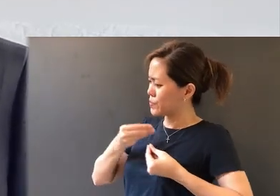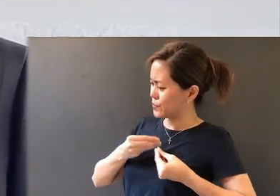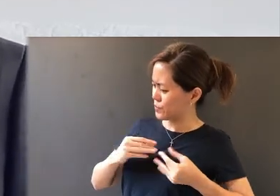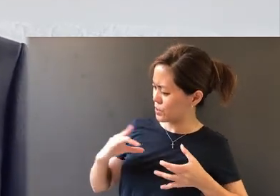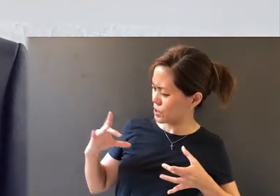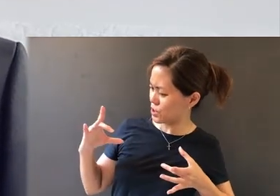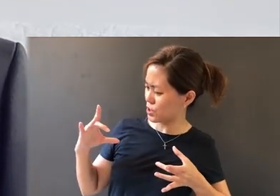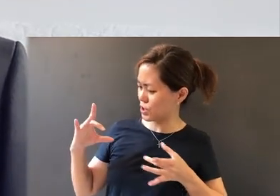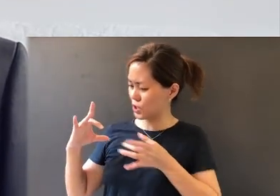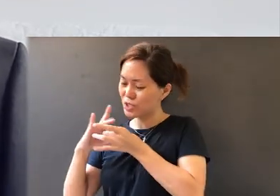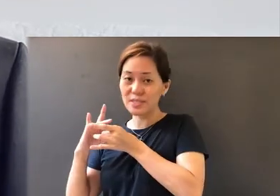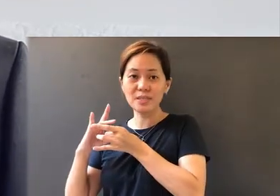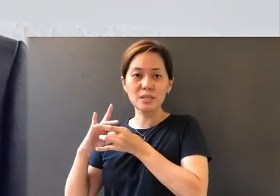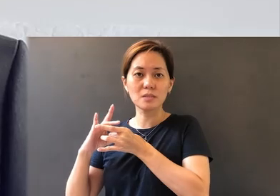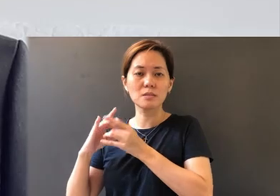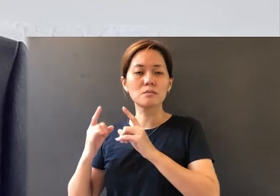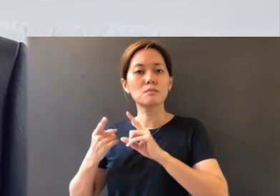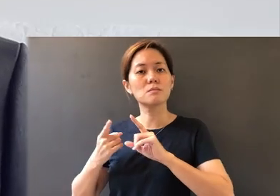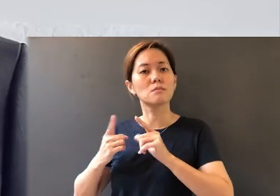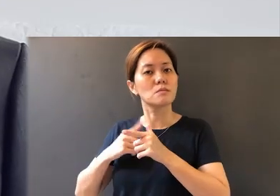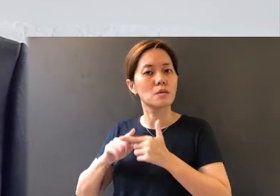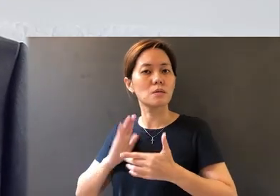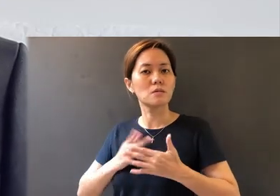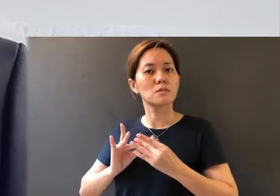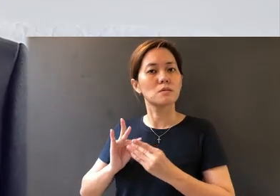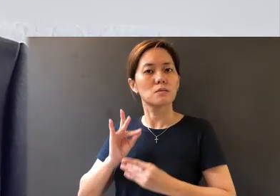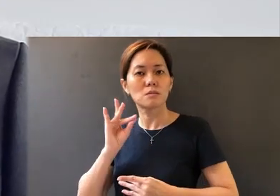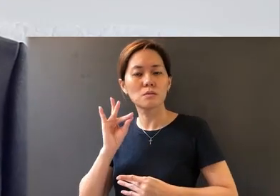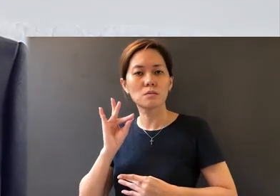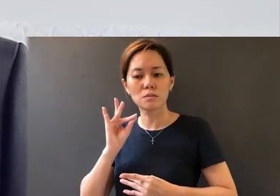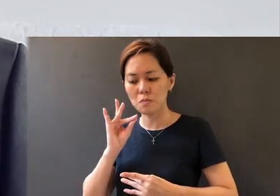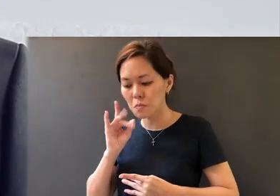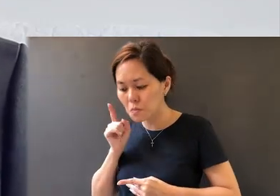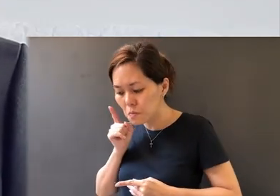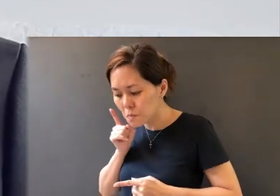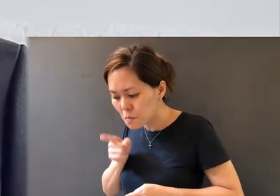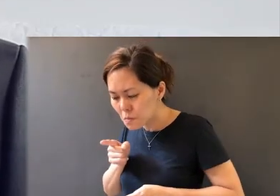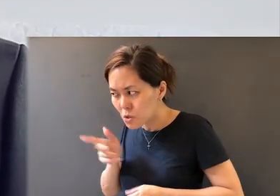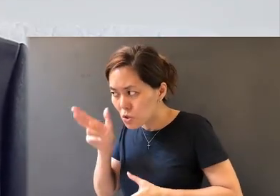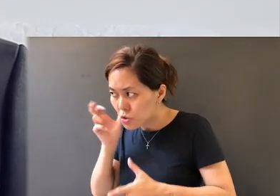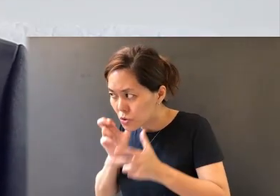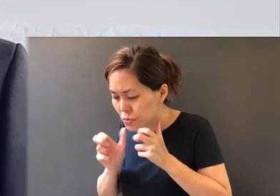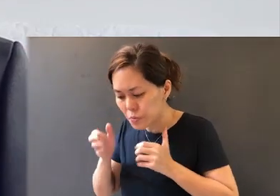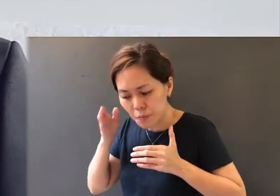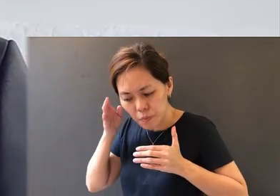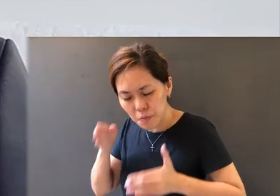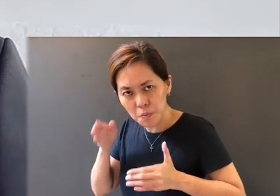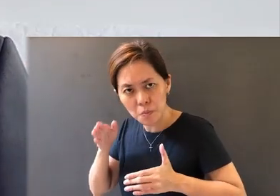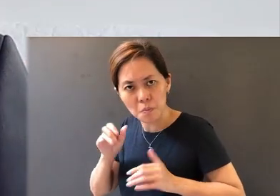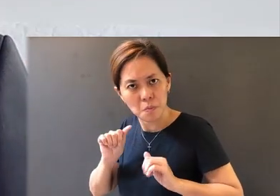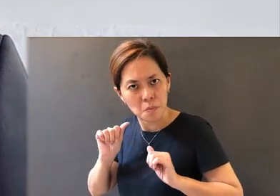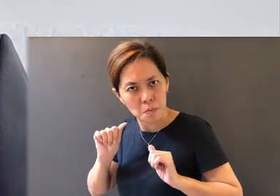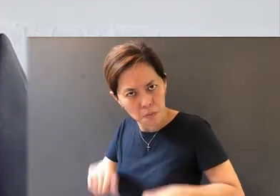with our spirit, so that our spirit will be able to attend and hear His voice when we are